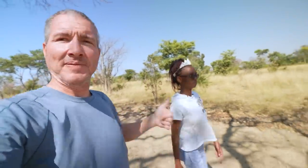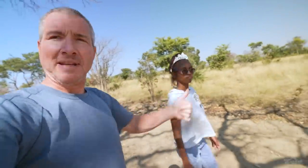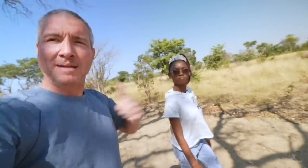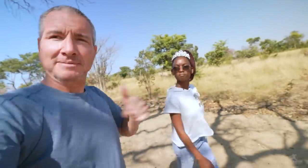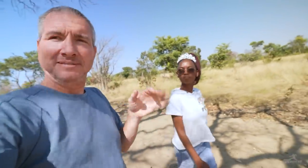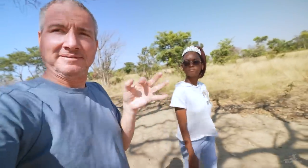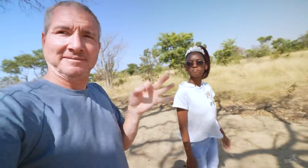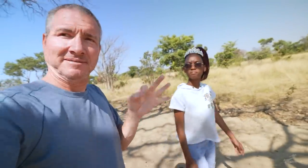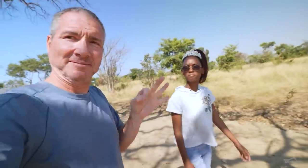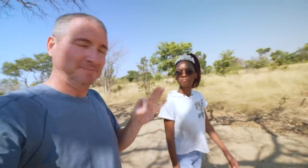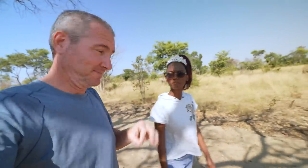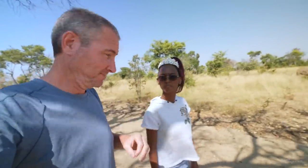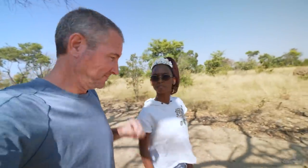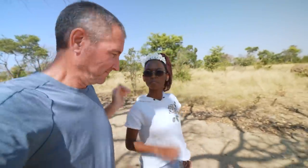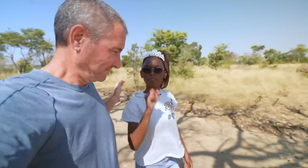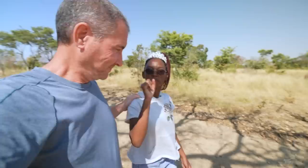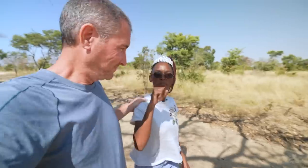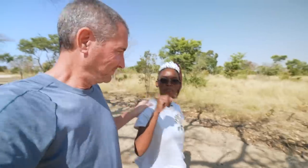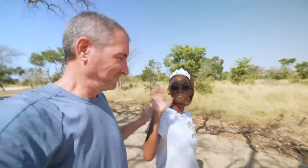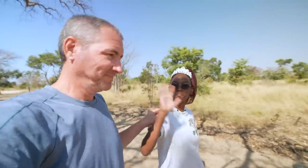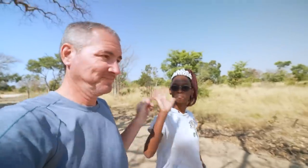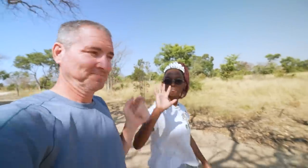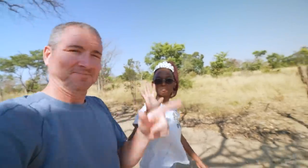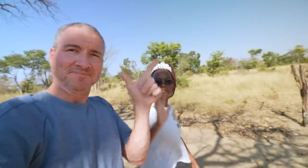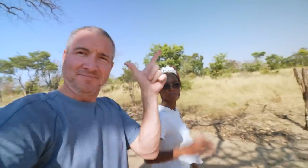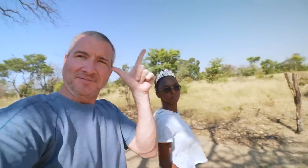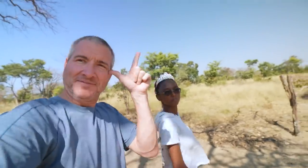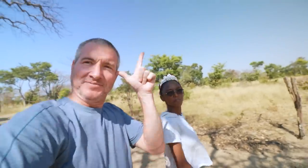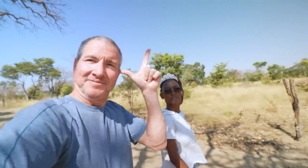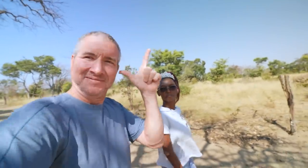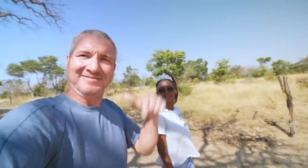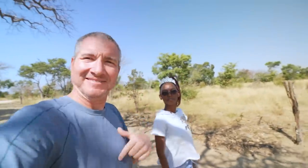I have Lebo here with me today to help interpret.